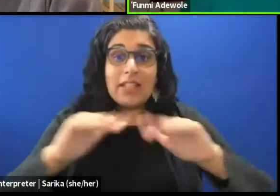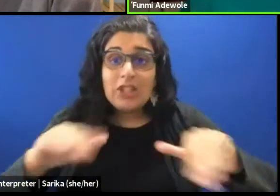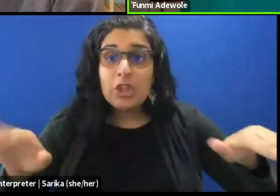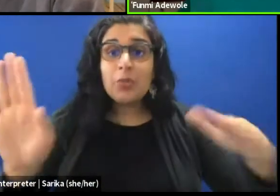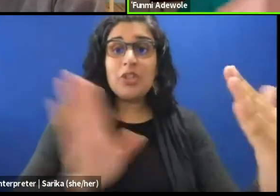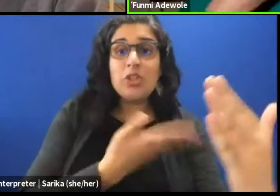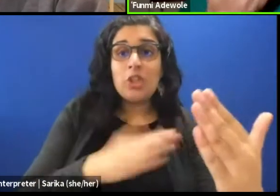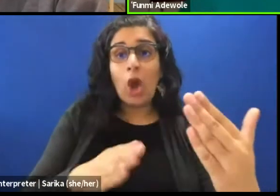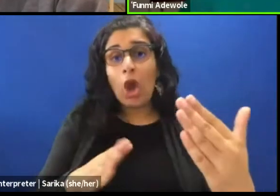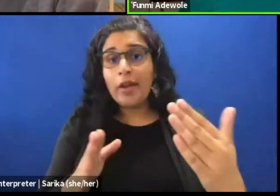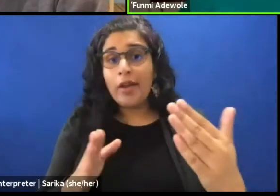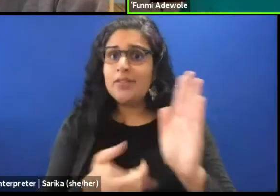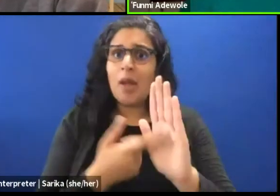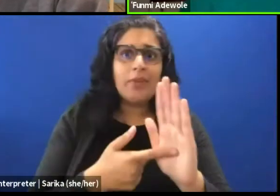you know, as well as spoken word.